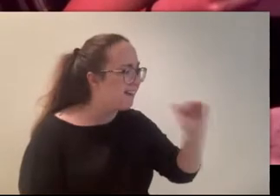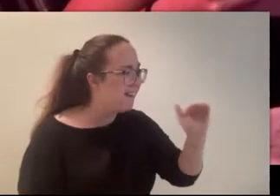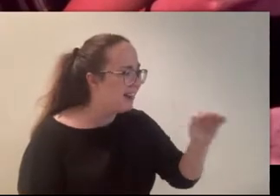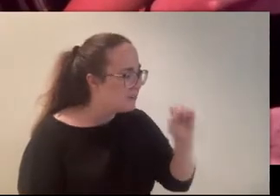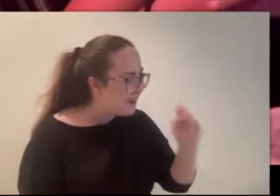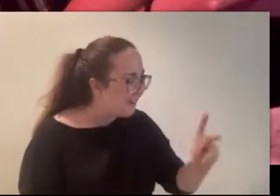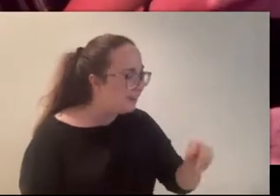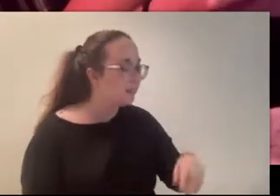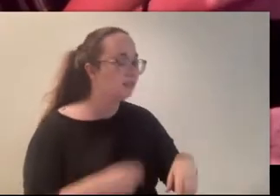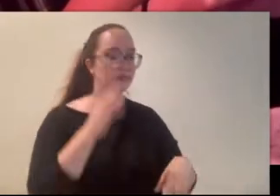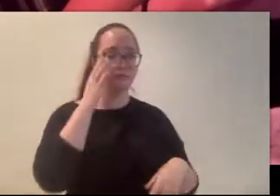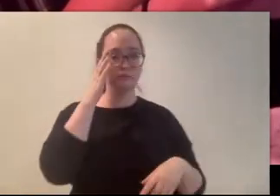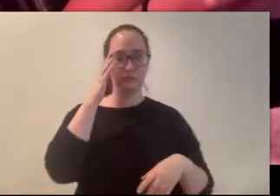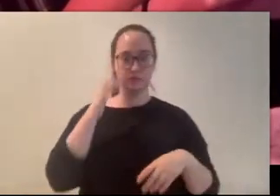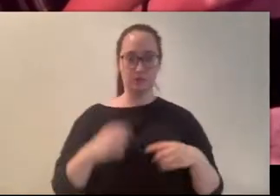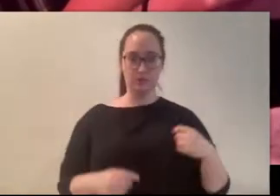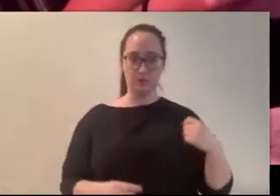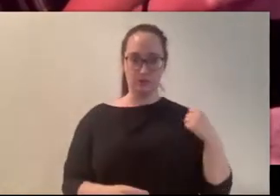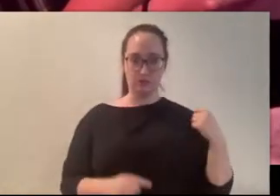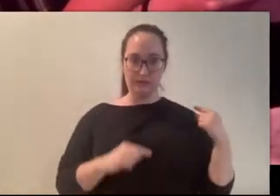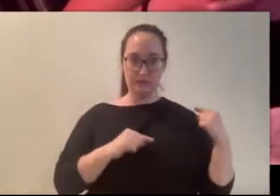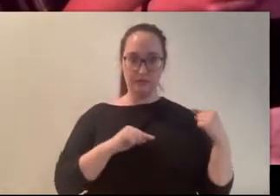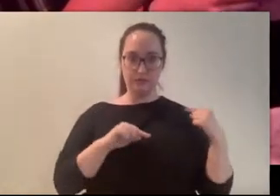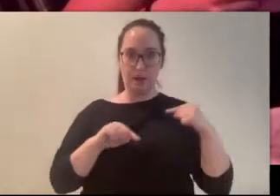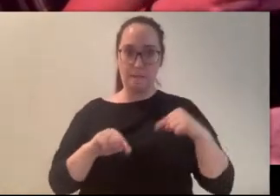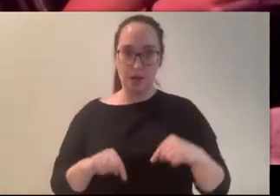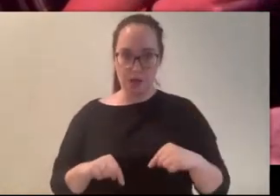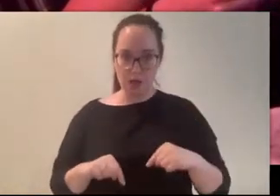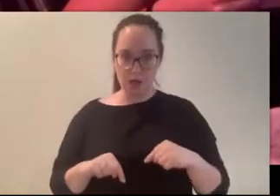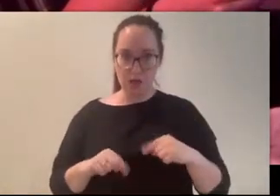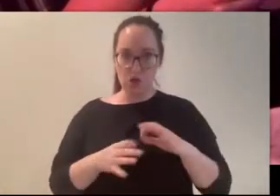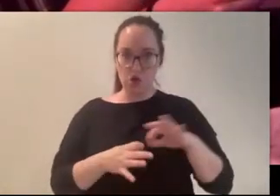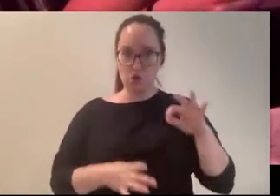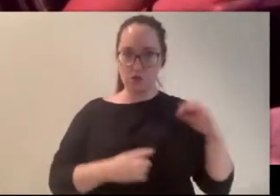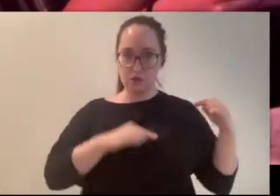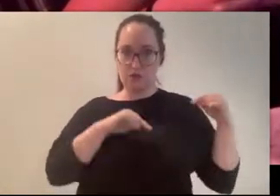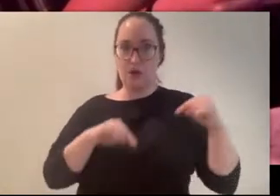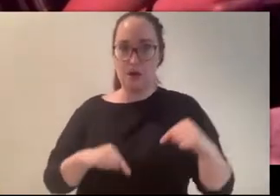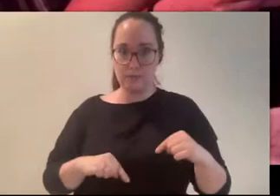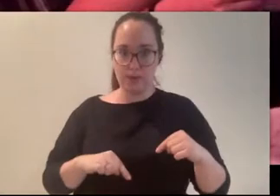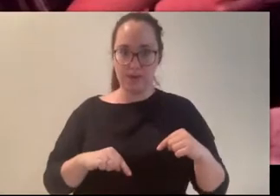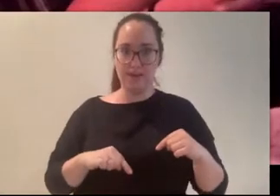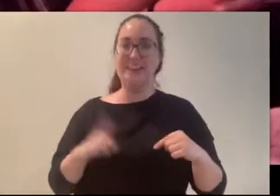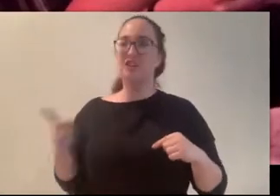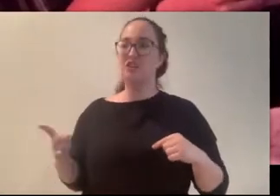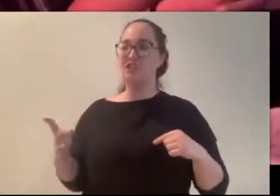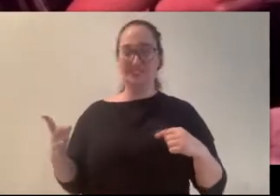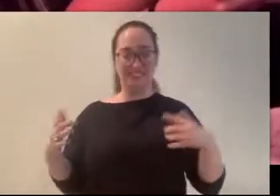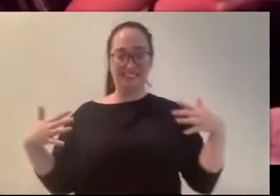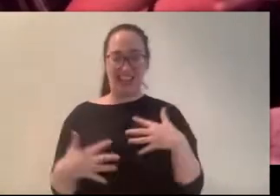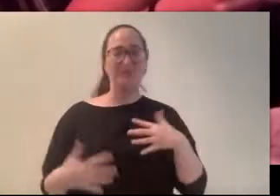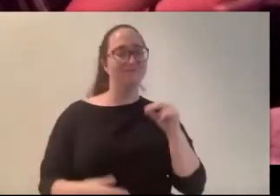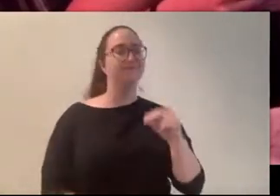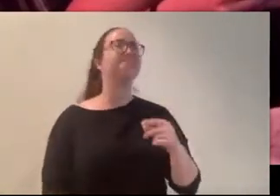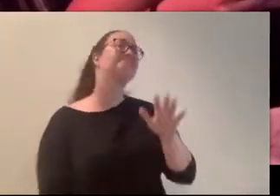“S-she’s coming,” I managed to whisper. Instead of being scared, Stefi snorted. “Real funny. I get it,